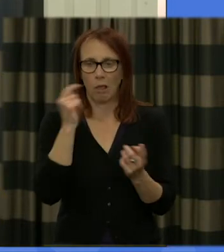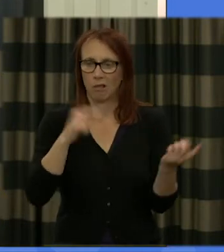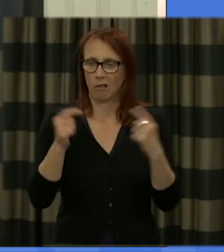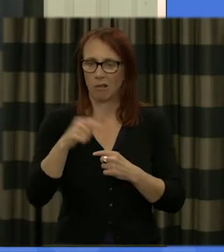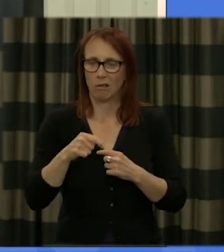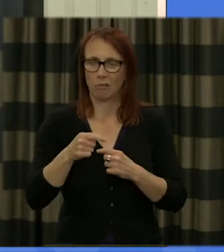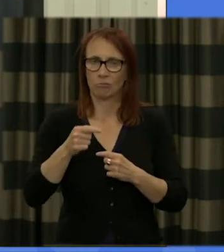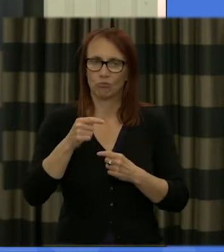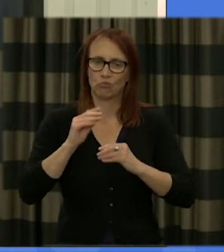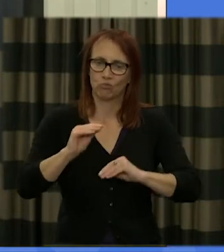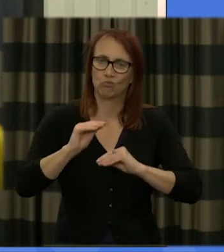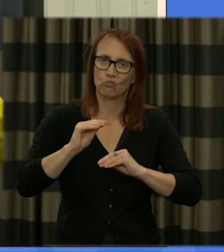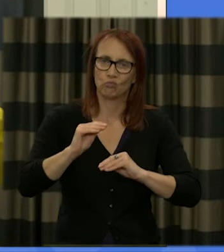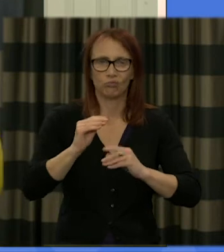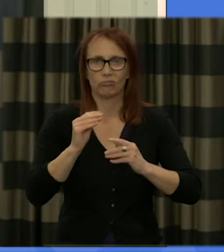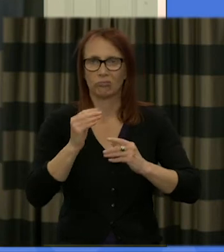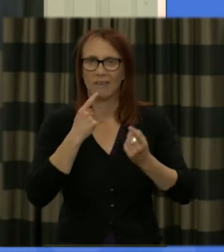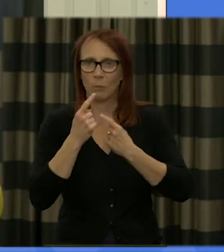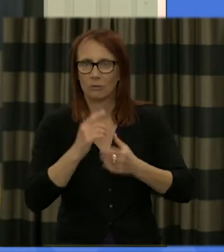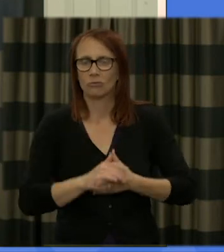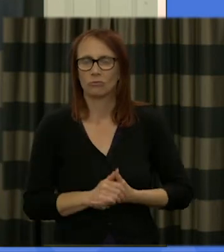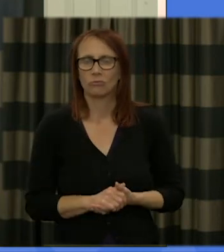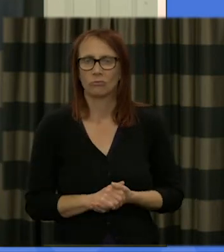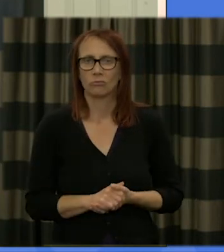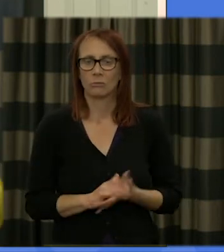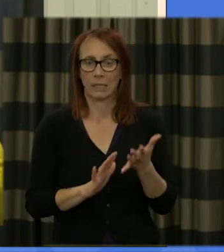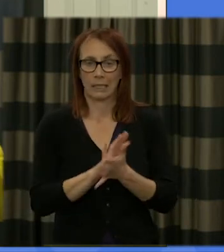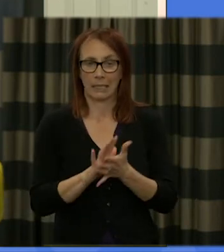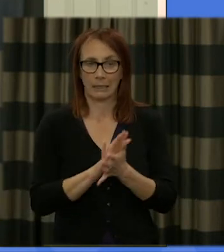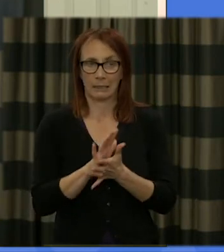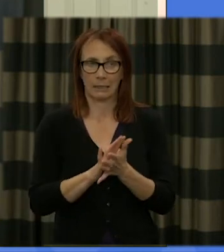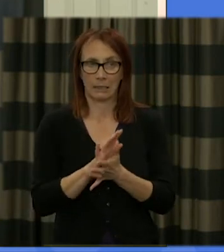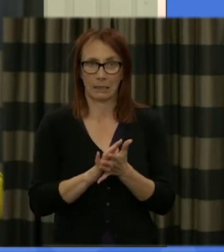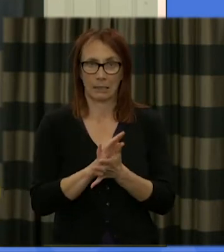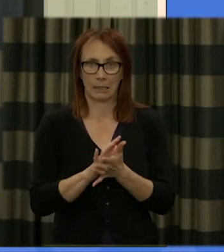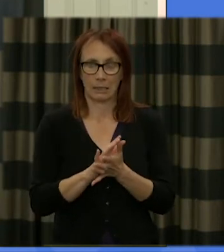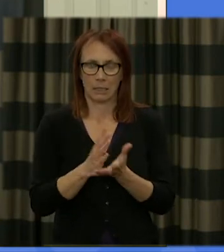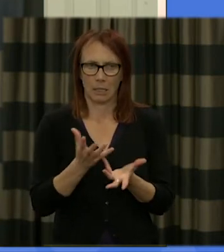them in a boleyn us to kind of absorb that and go on and prepare outputs that